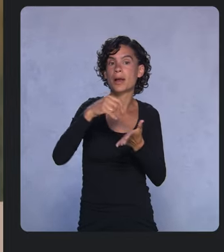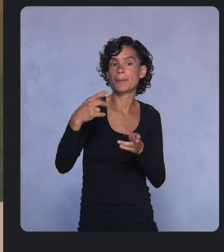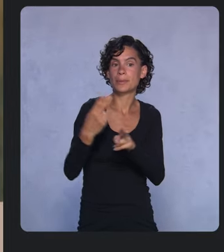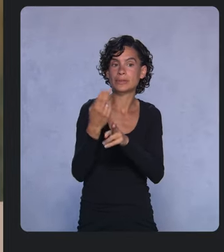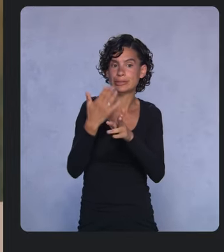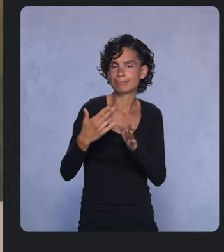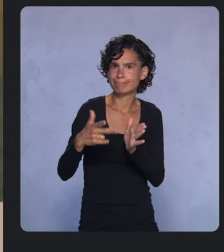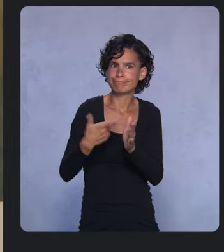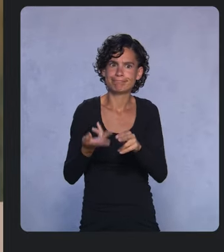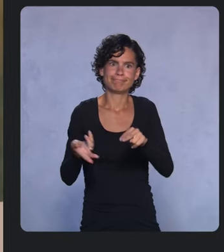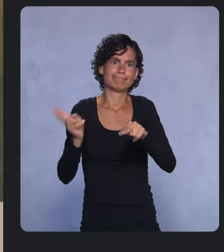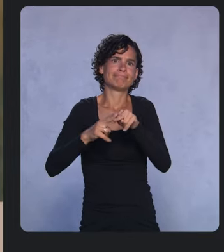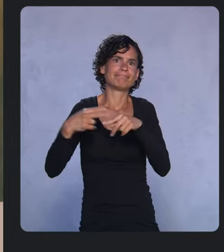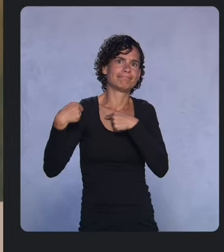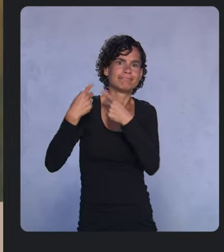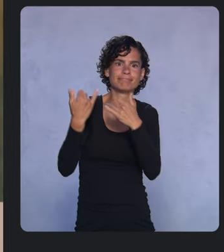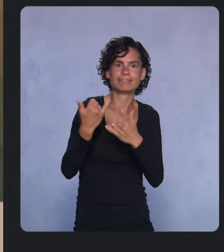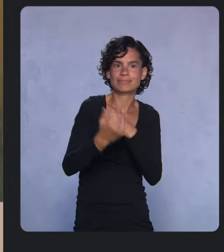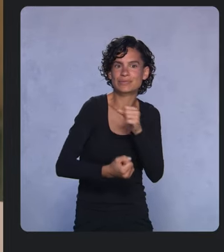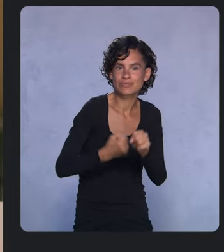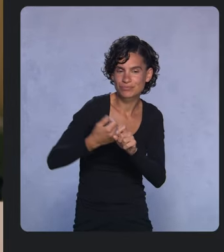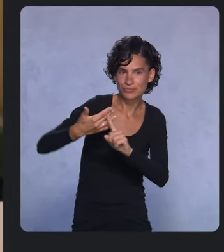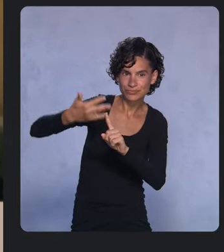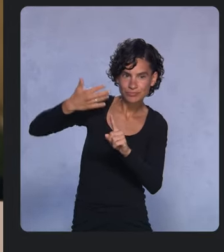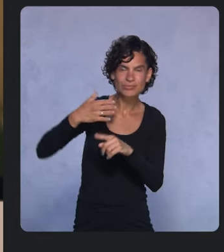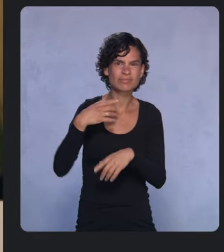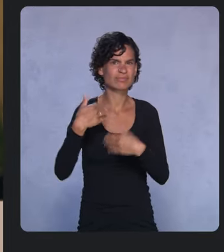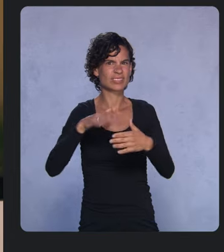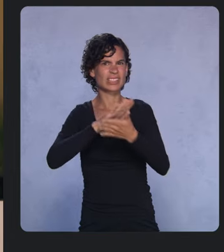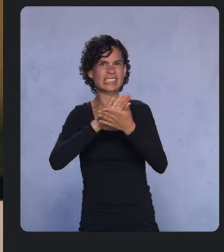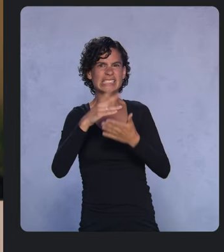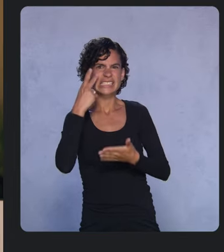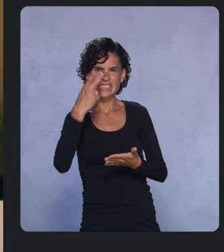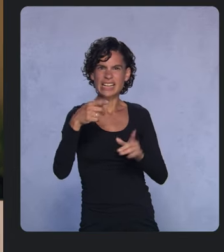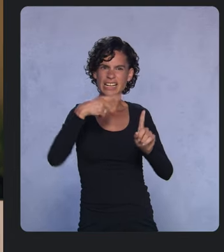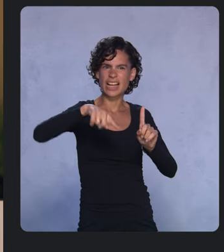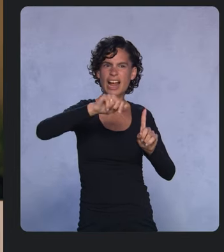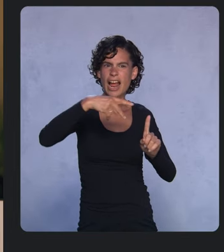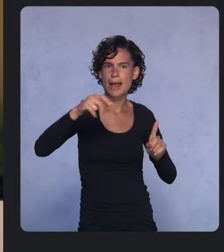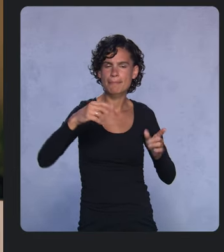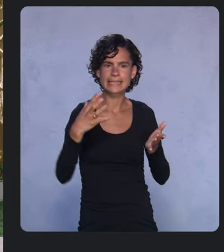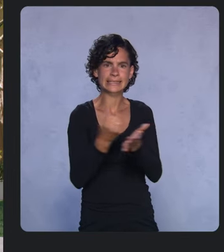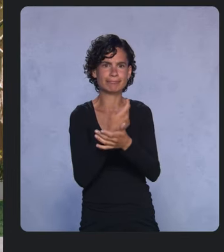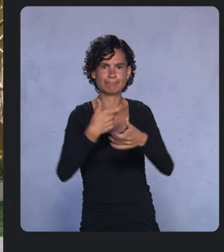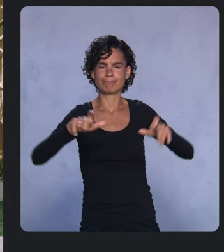It's so cool to see how apps are taking advantage of the extra space of larger screens, like Disney+.